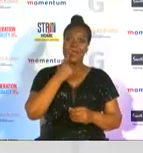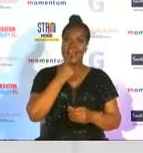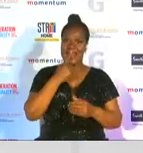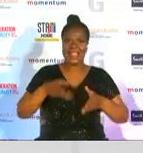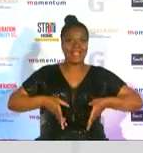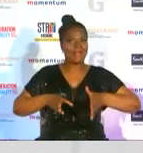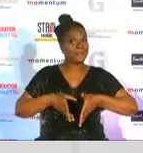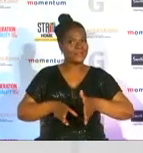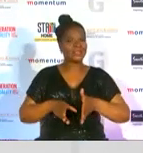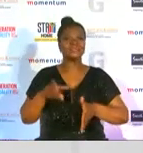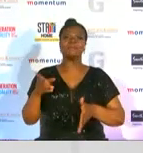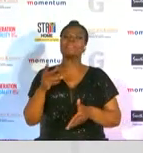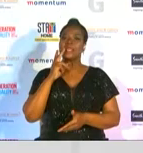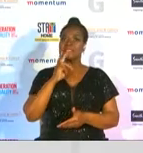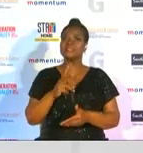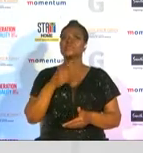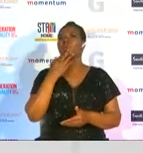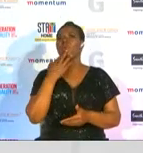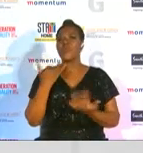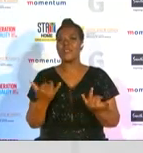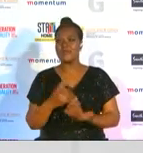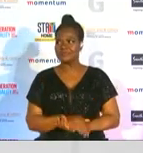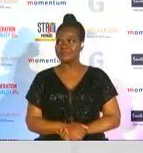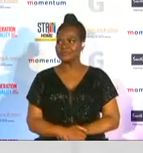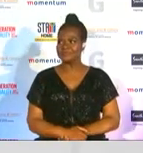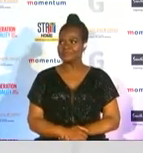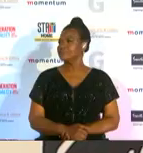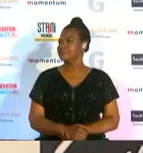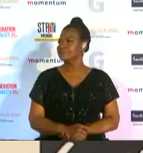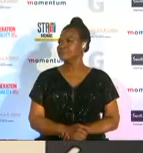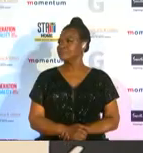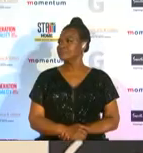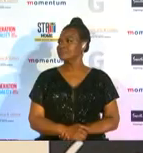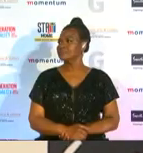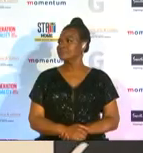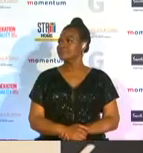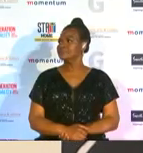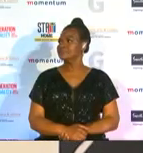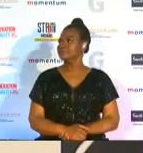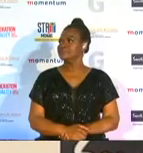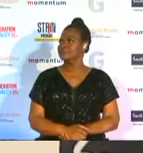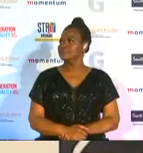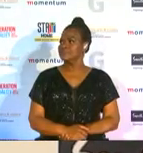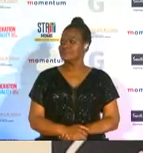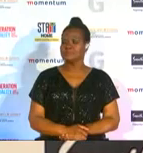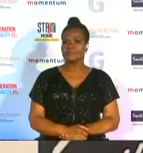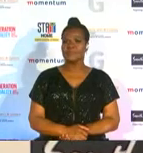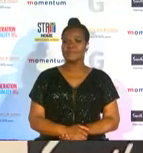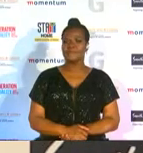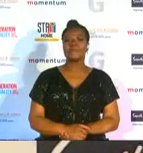let's see who rachel has out there rachel over to you thank you so much kia good job in studio tonight well i'm now joined by an